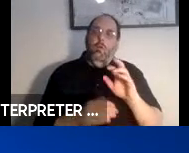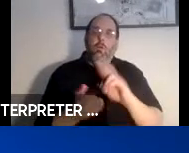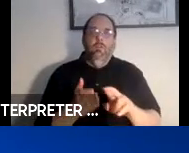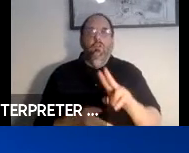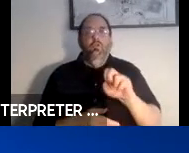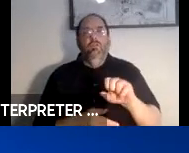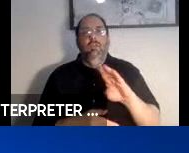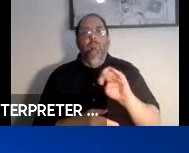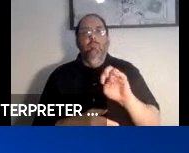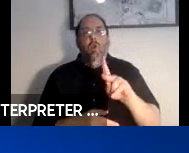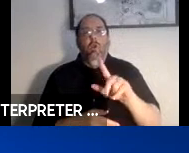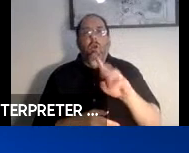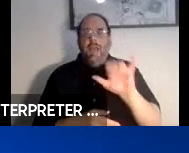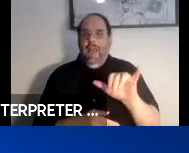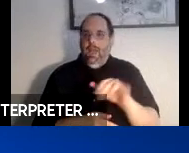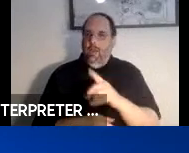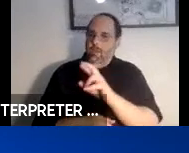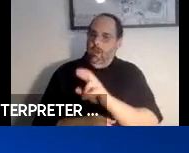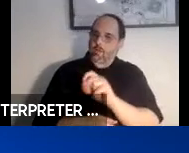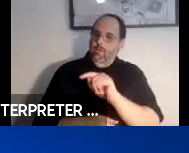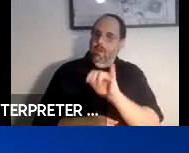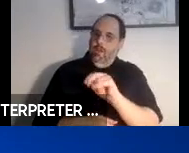Dr. Steinfeld welcome. >> Aaron Steinfeld: Thank you.